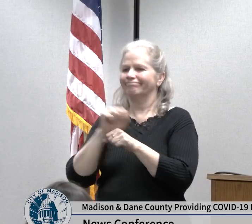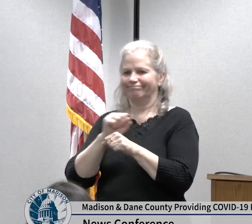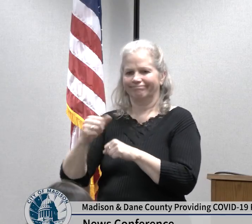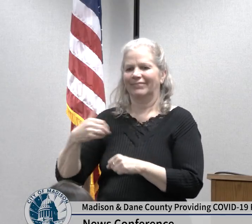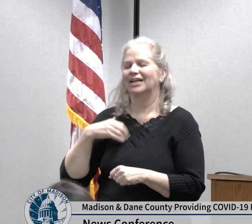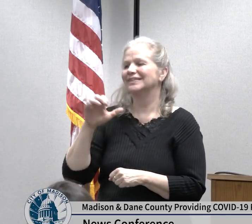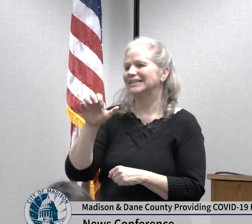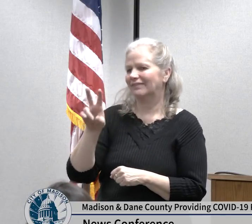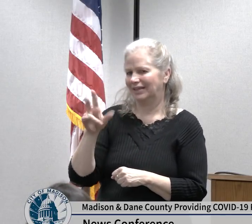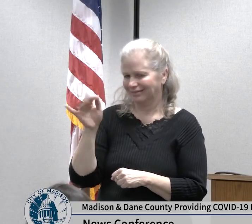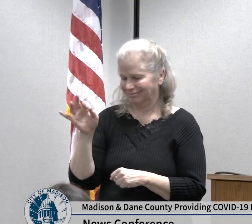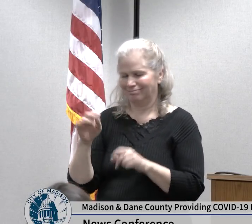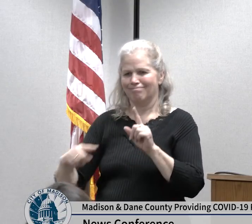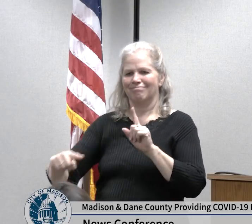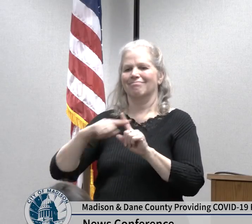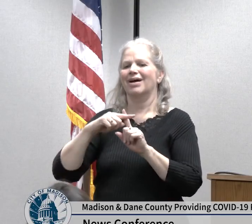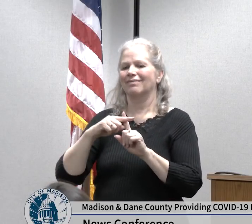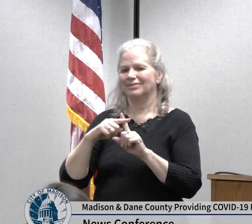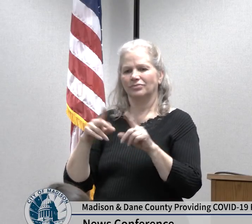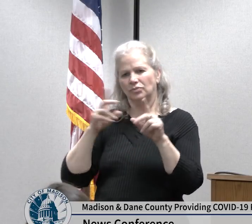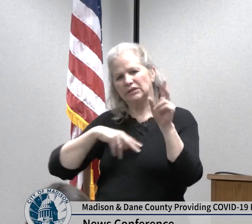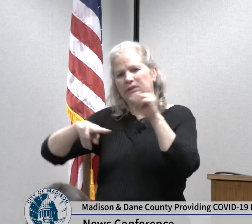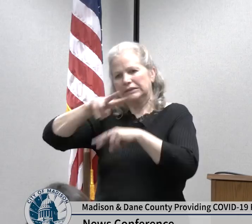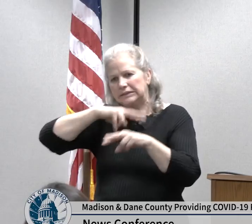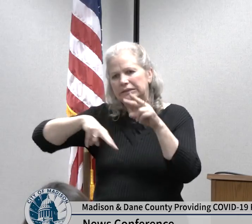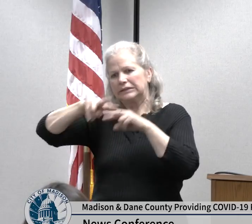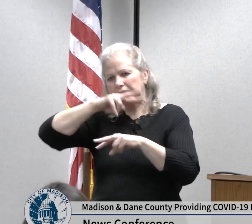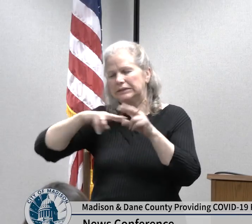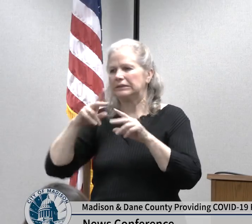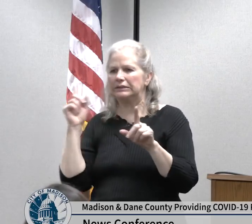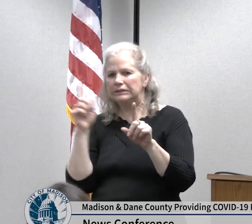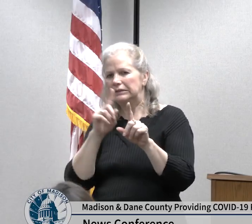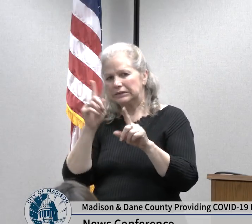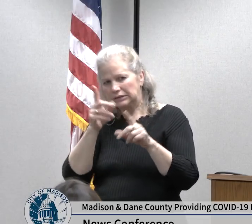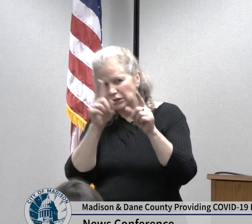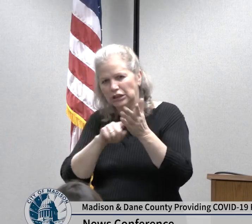going about their daily life again there is now a second person who has tested